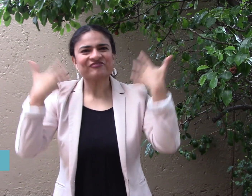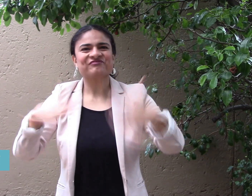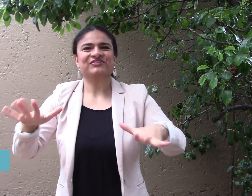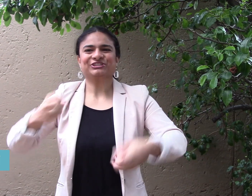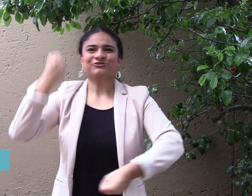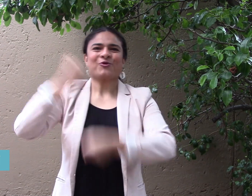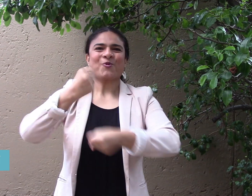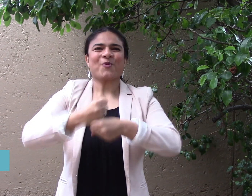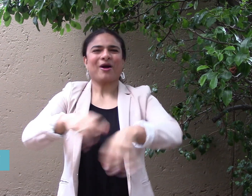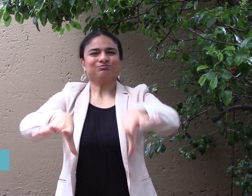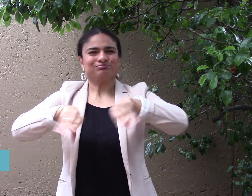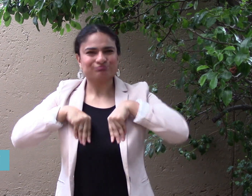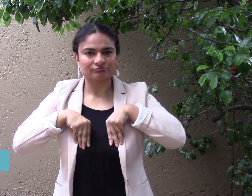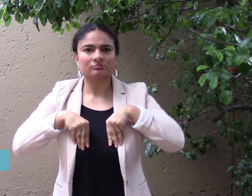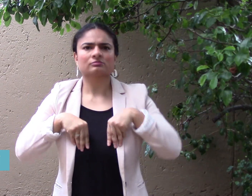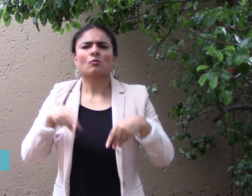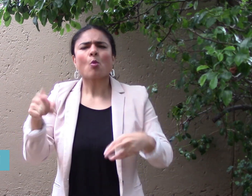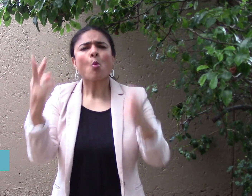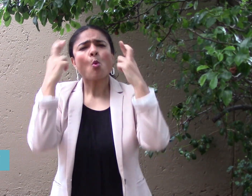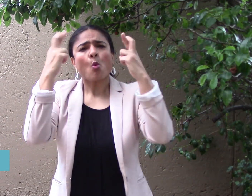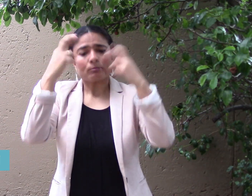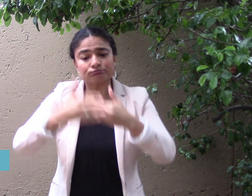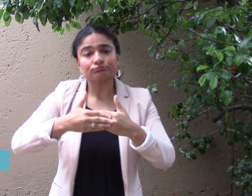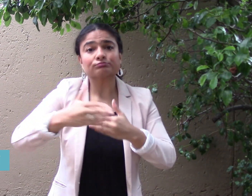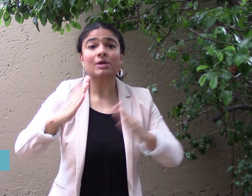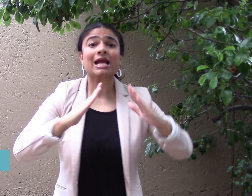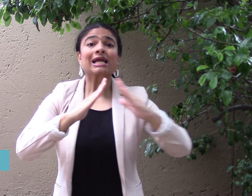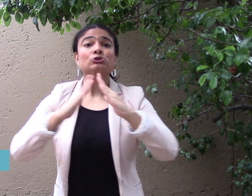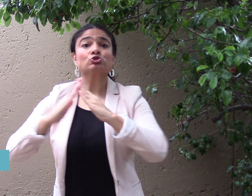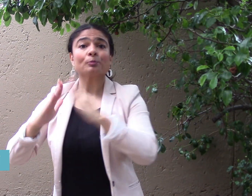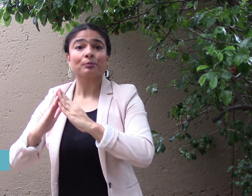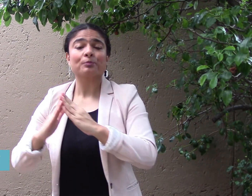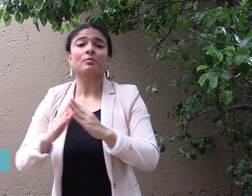She hopes that the Egyptian people, law,